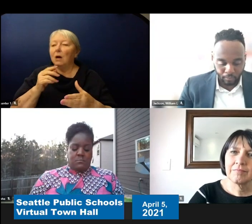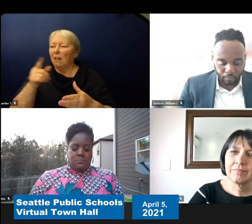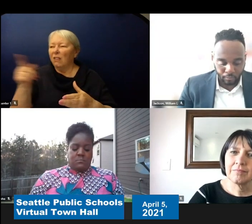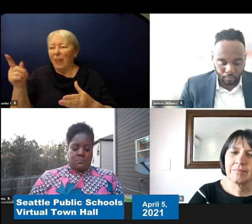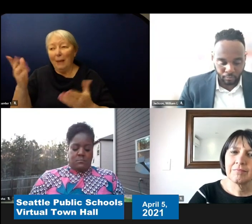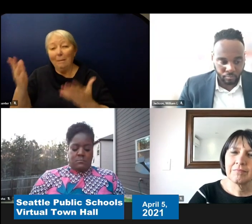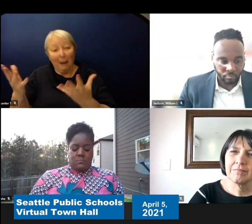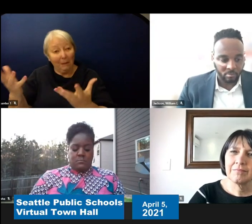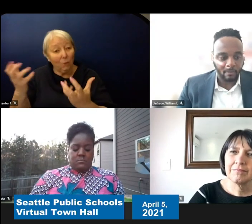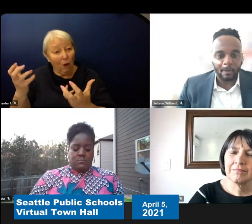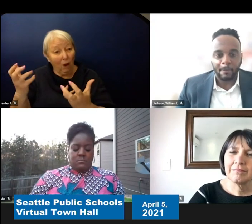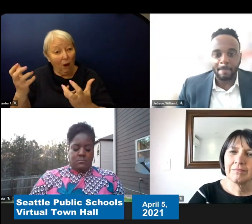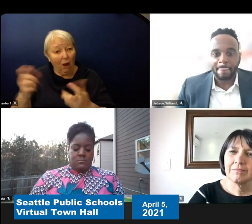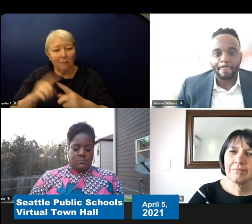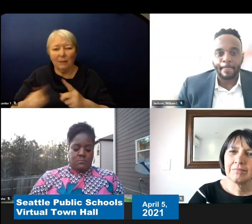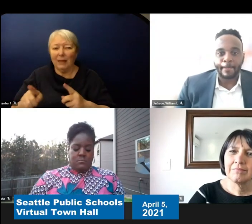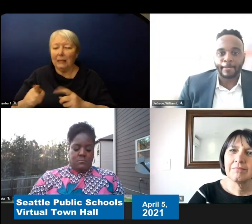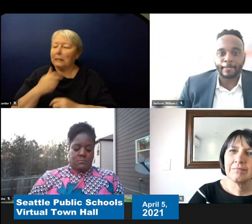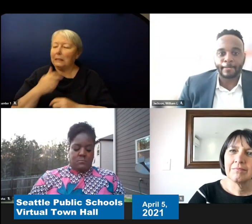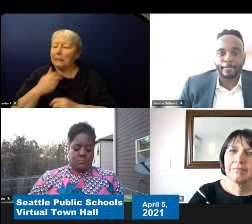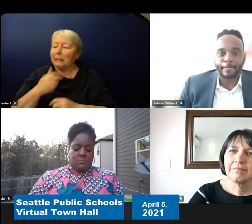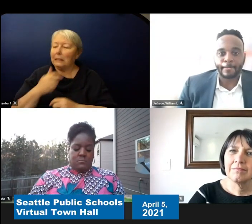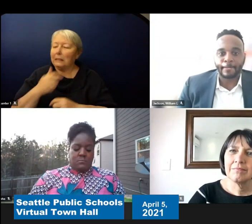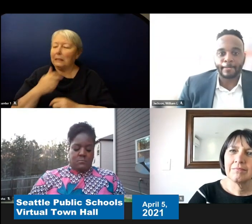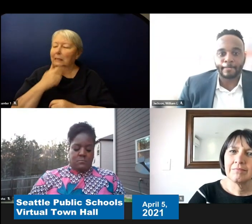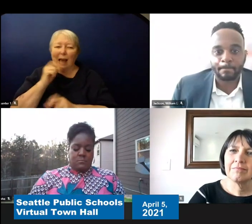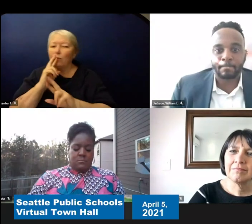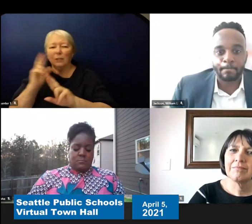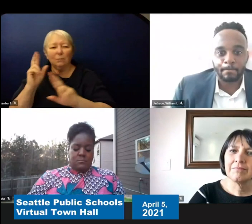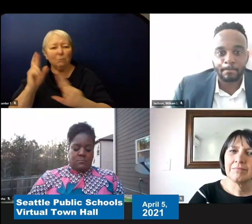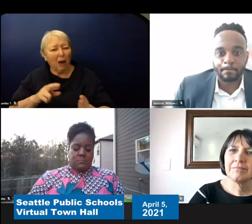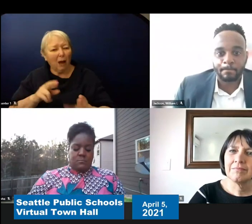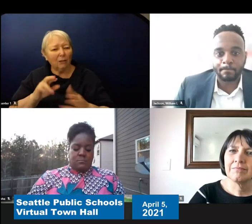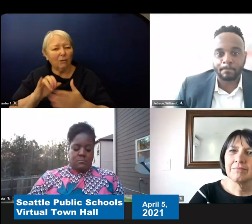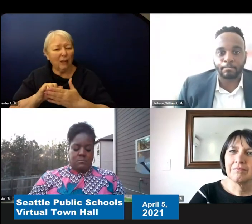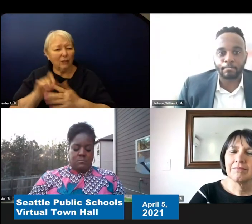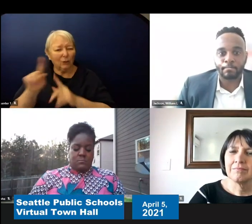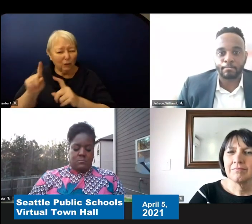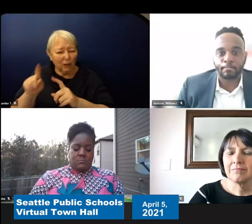an opportunity to respond to the survey. So I hope that answered your question Superintendent Juneau.